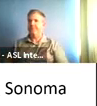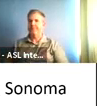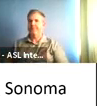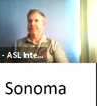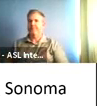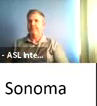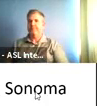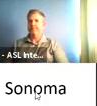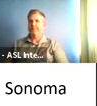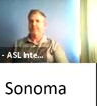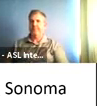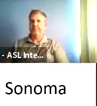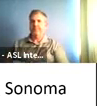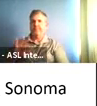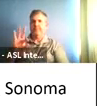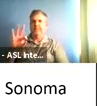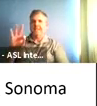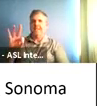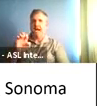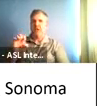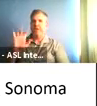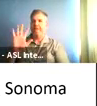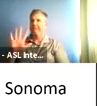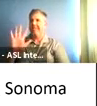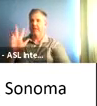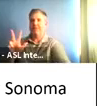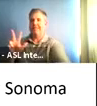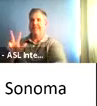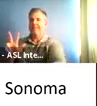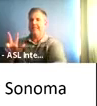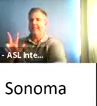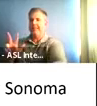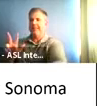covid-19 cases in Sonoma County residential care facilities.